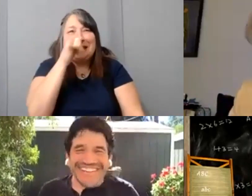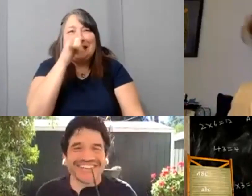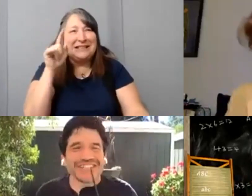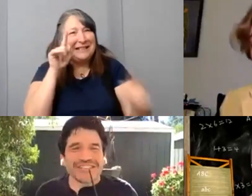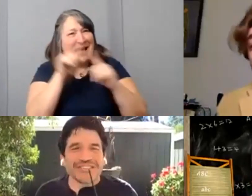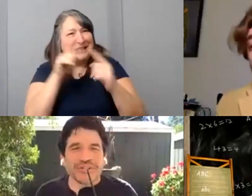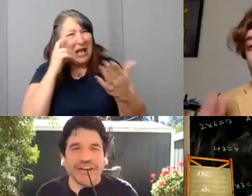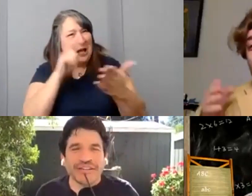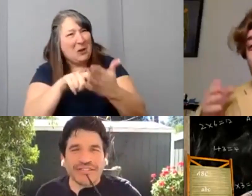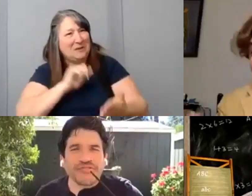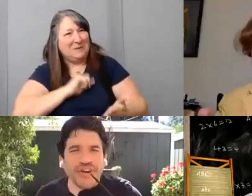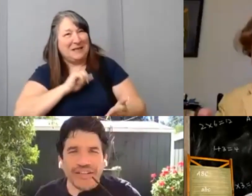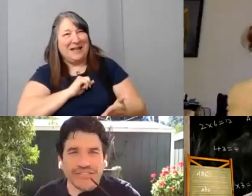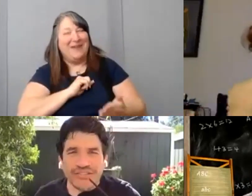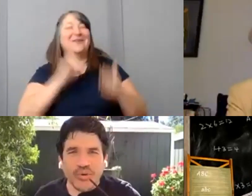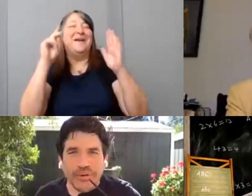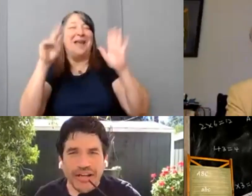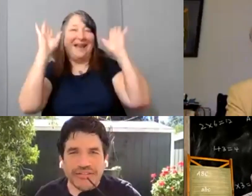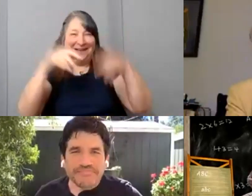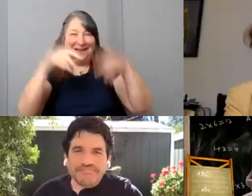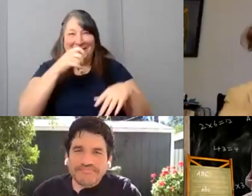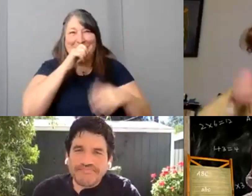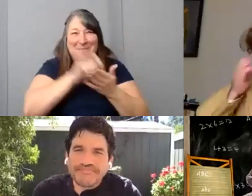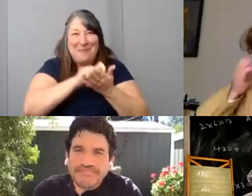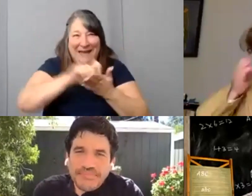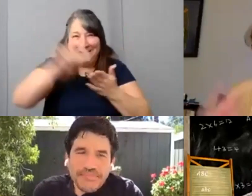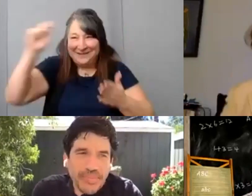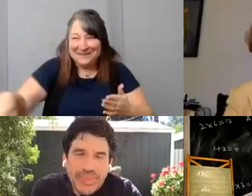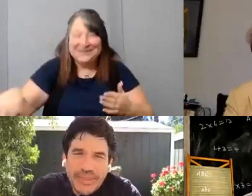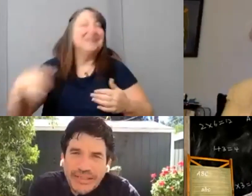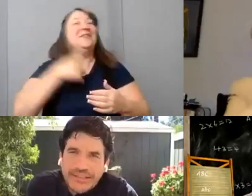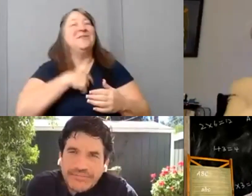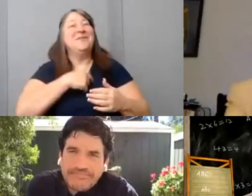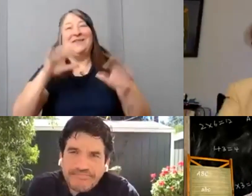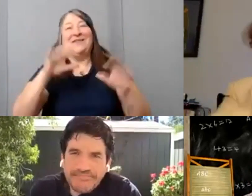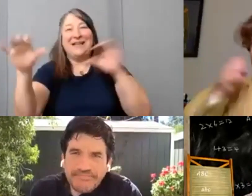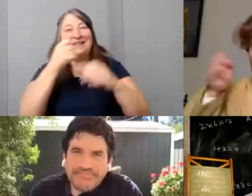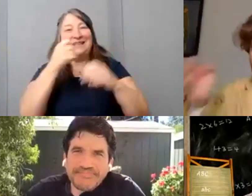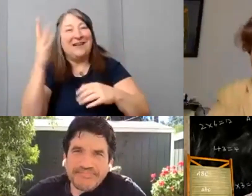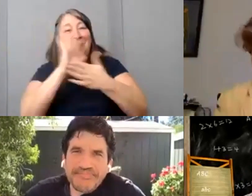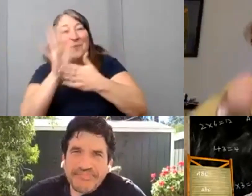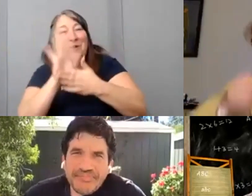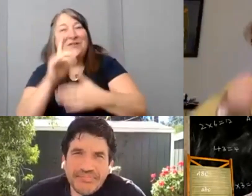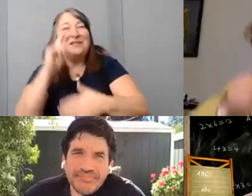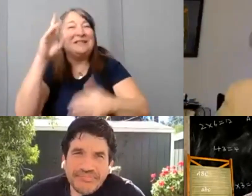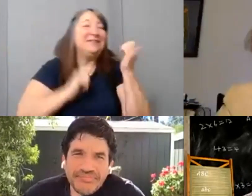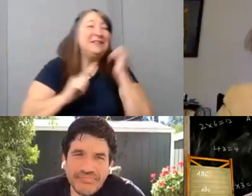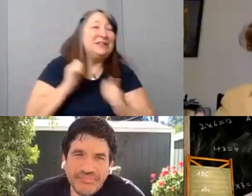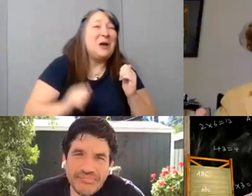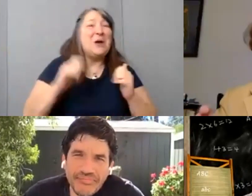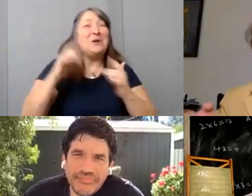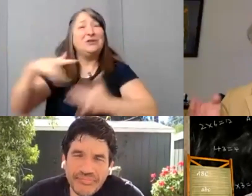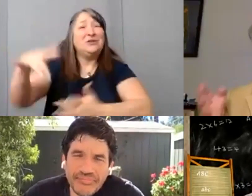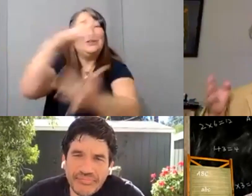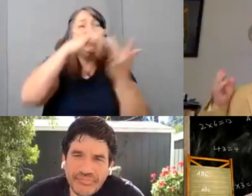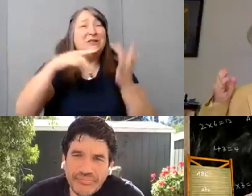Uh, okay but yes we have had the honor of doing several movies, TV shows, tours, stand-up comedy together